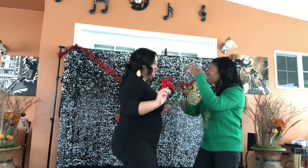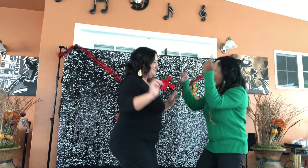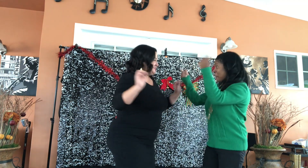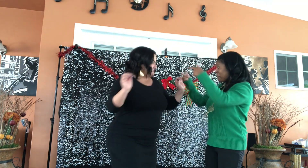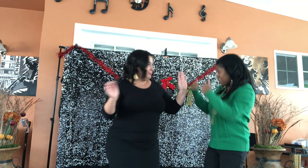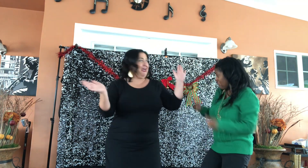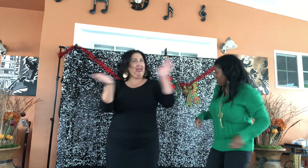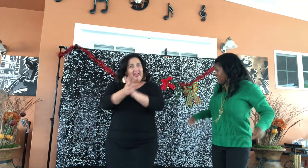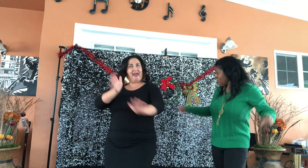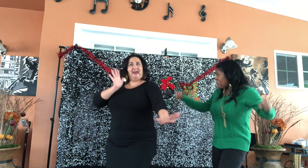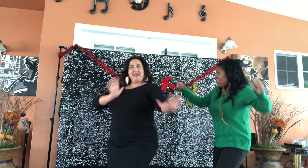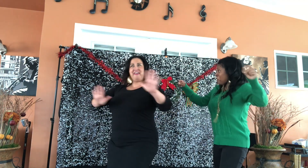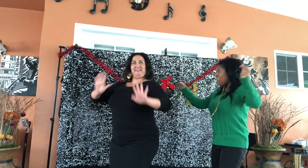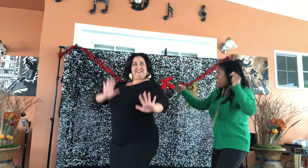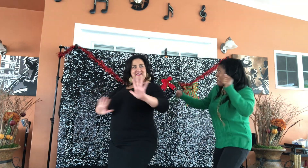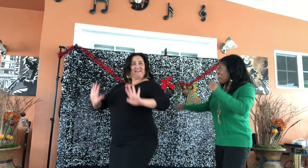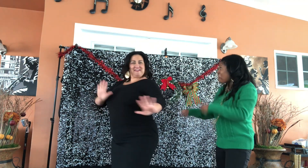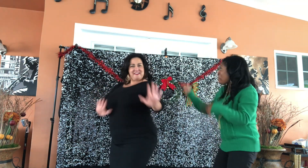You're good at this!